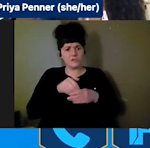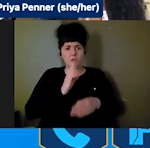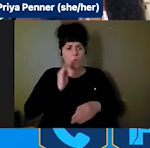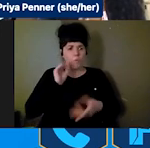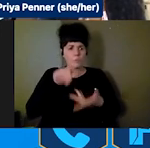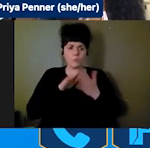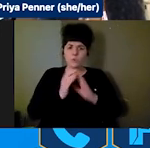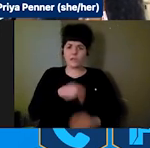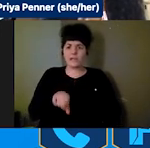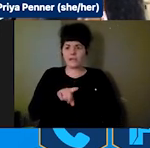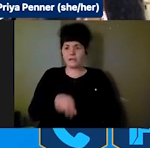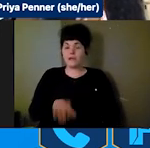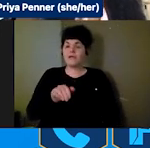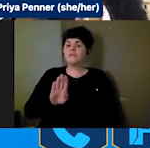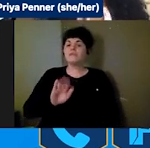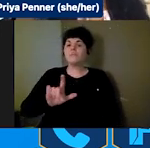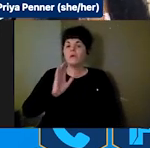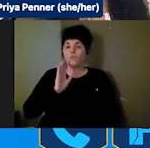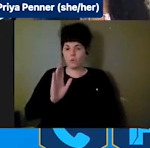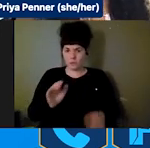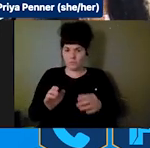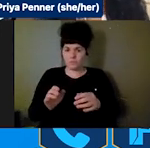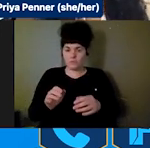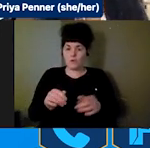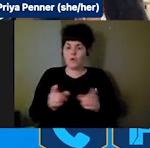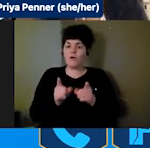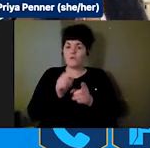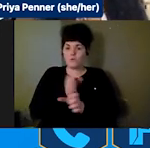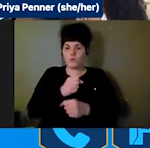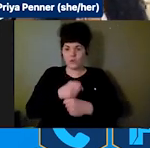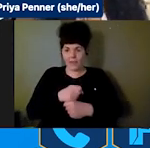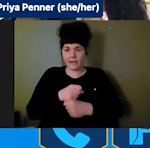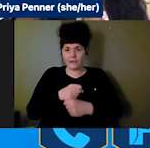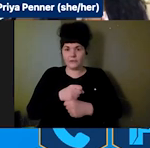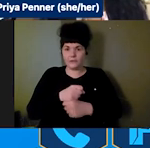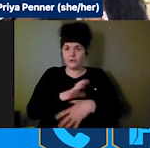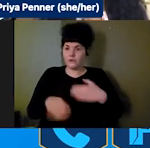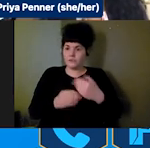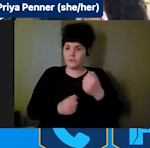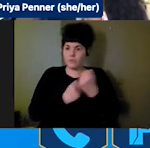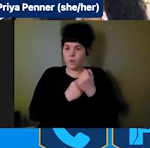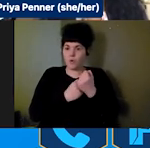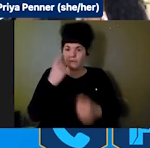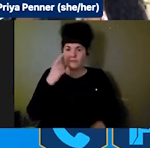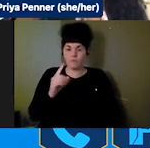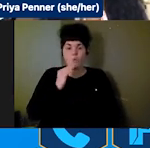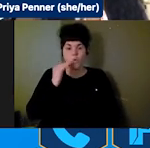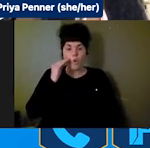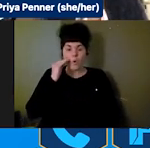would also create an additional support for home and community-based services